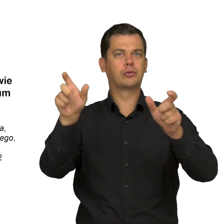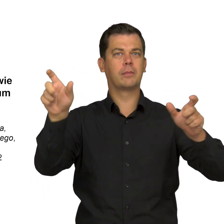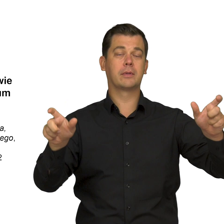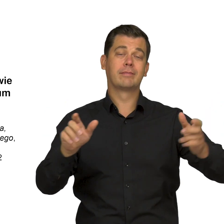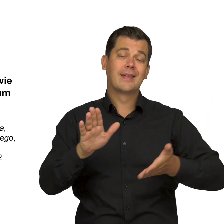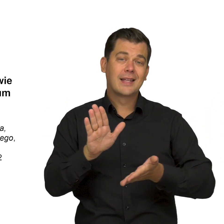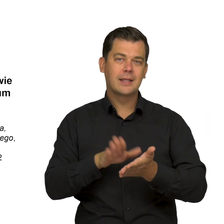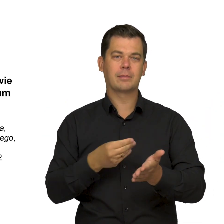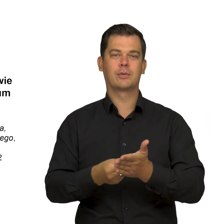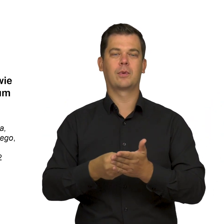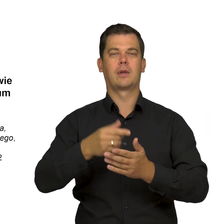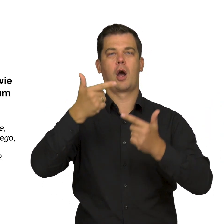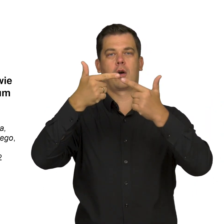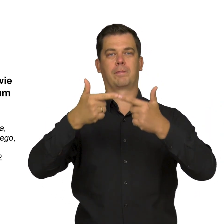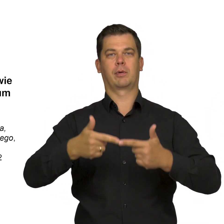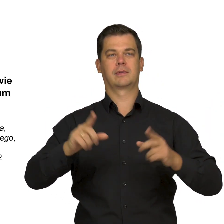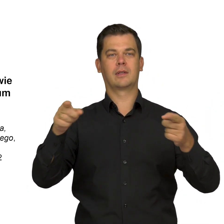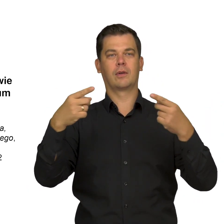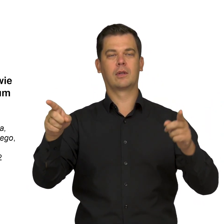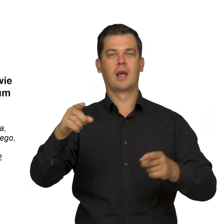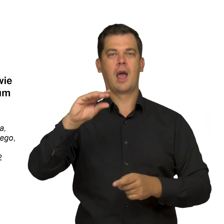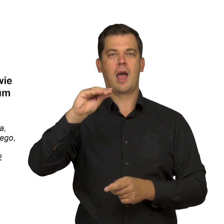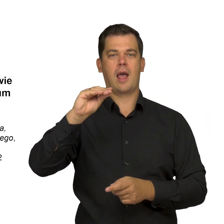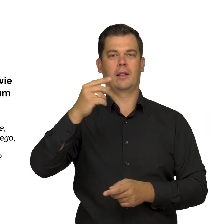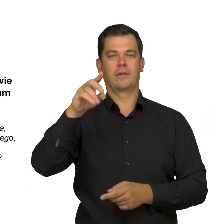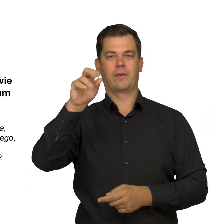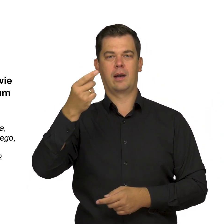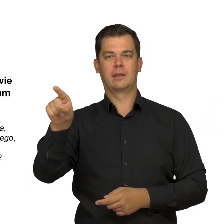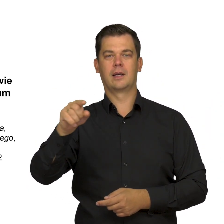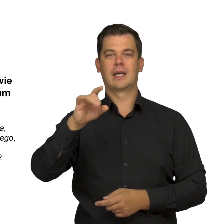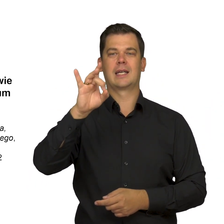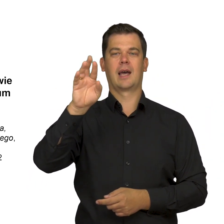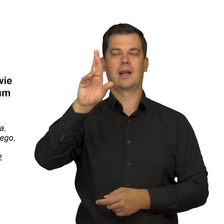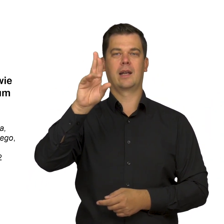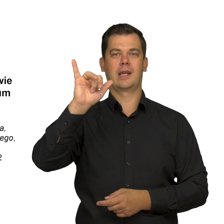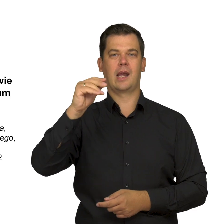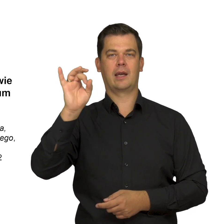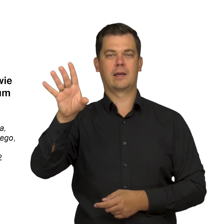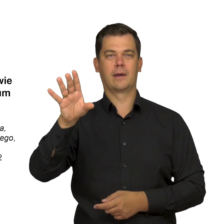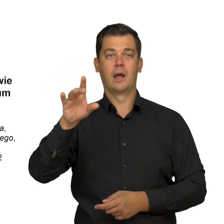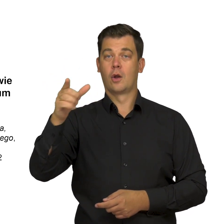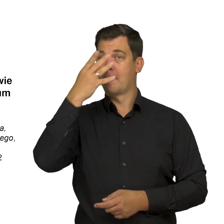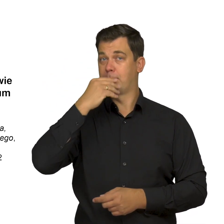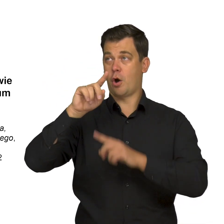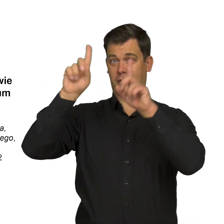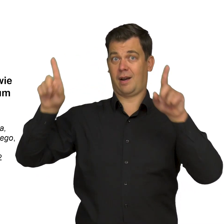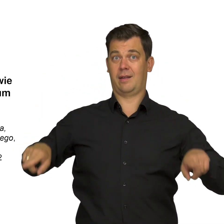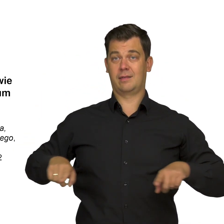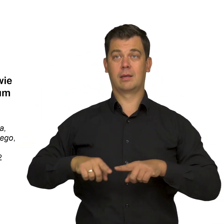One of them is the composer Edvard Grieg, who is featured in the collection